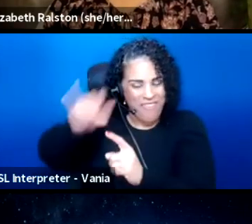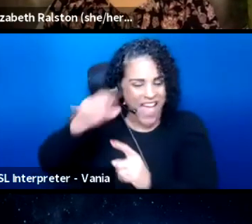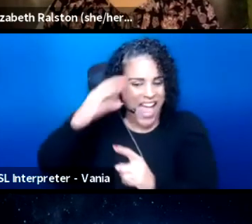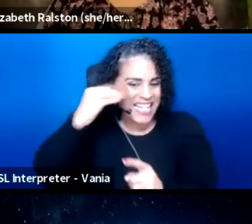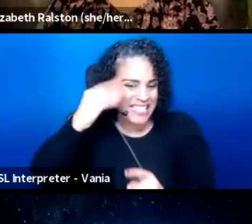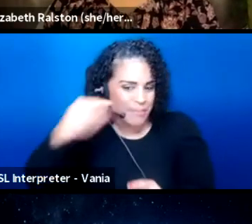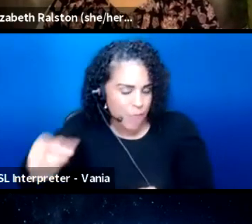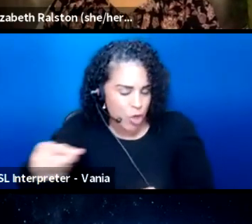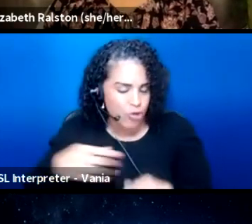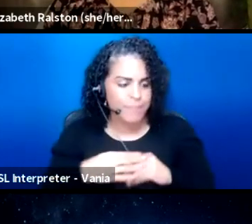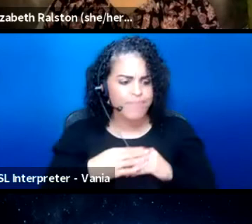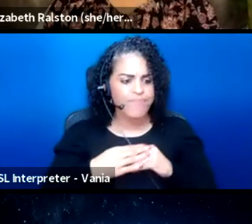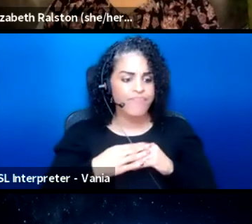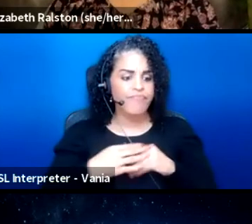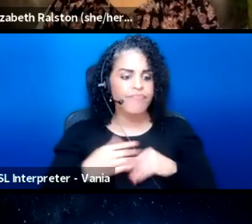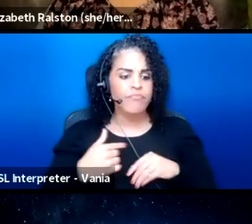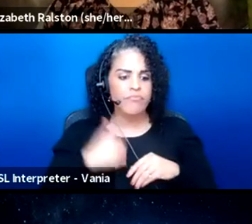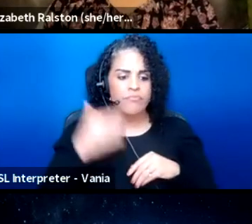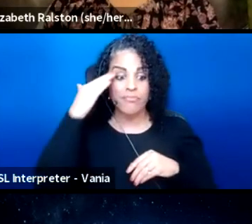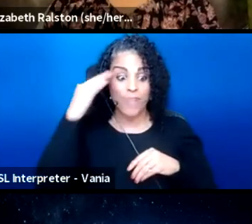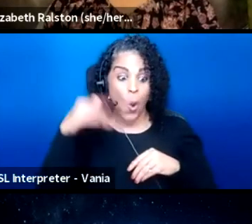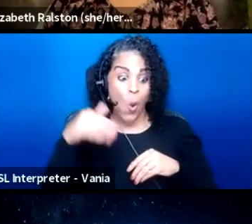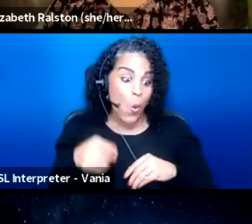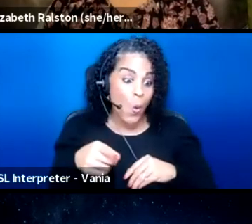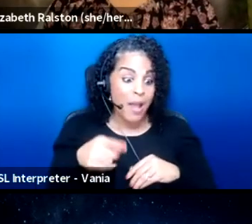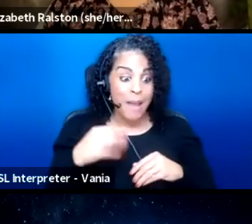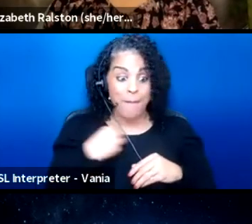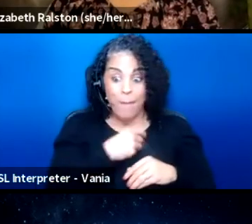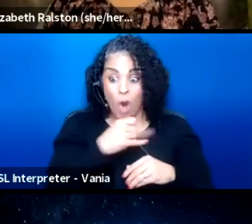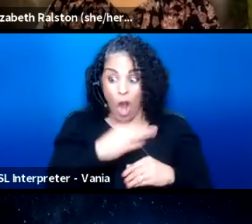And I know as, like, members of marginalized identities,